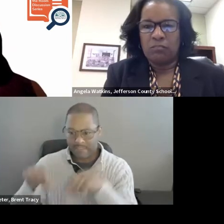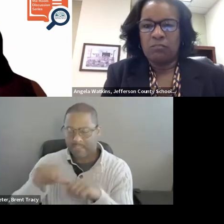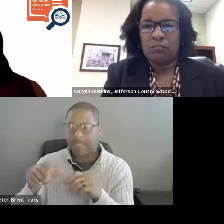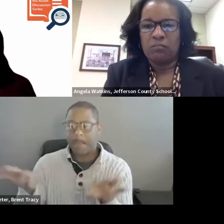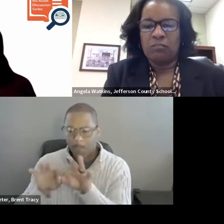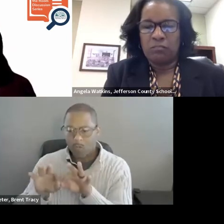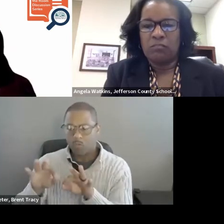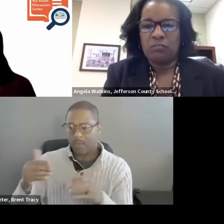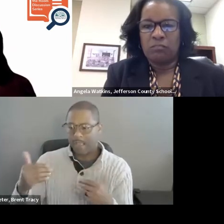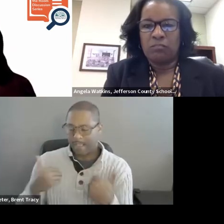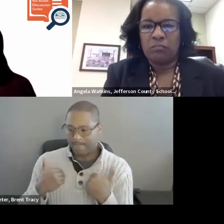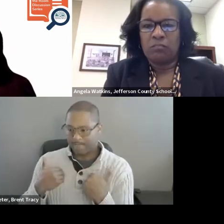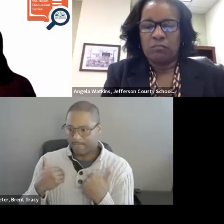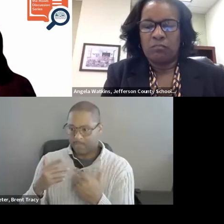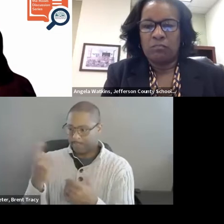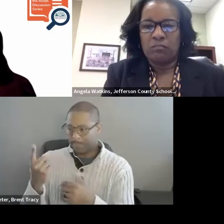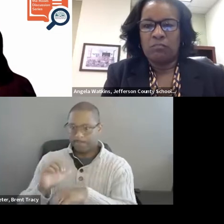and easily assessed in practice.